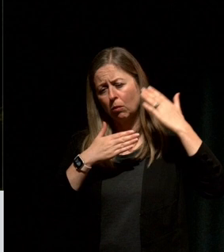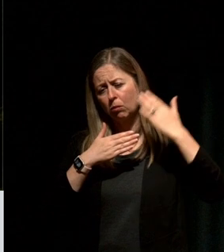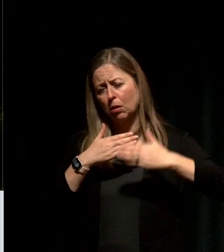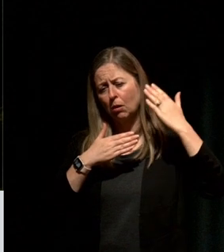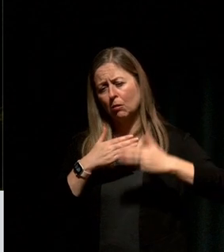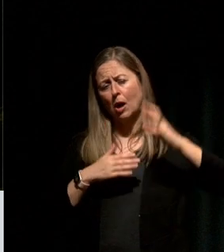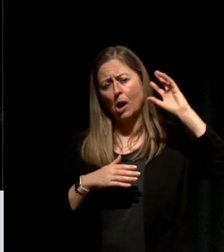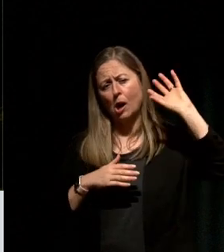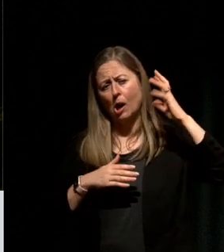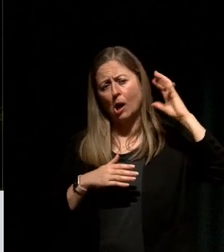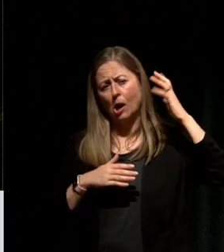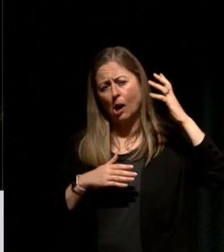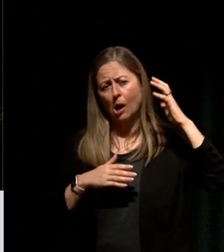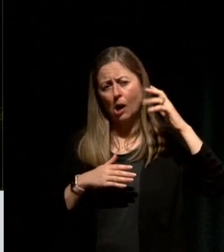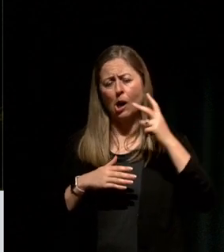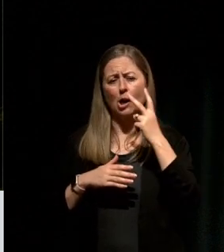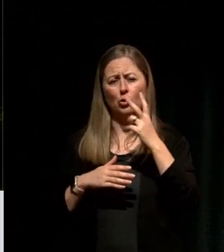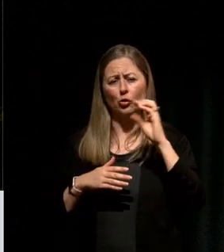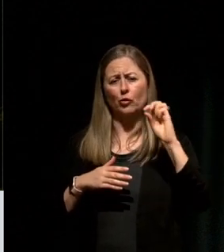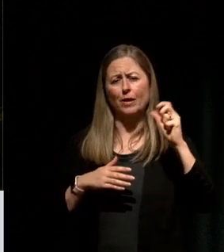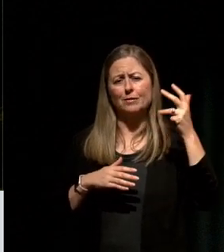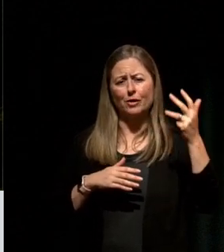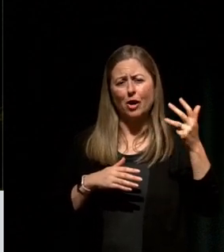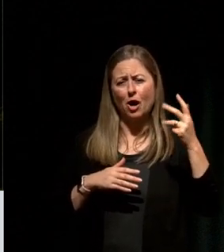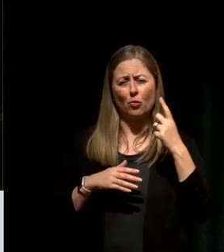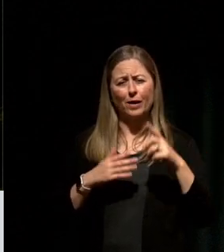30th of January in 2009 at 45 degrees.